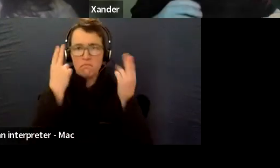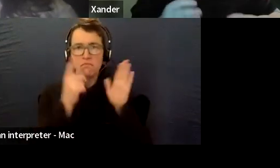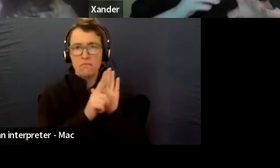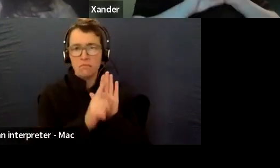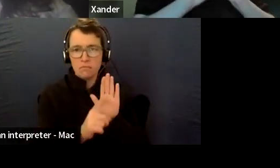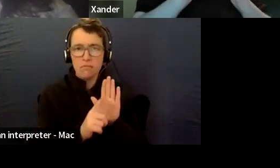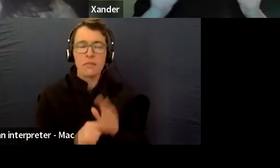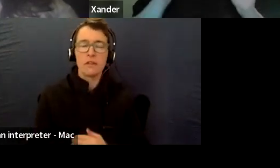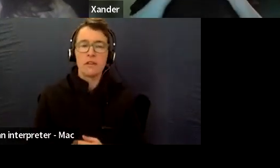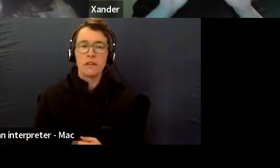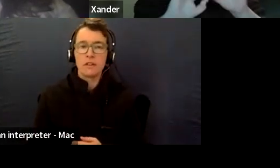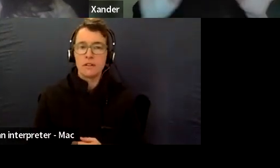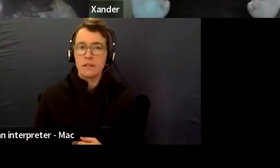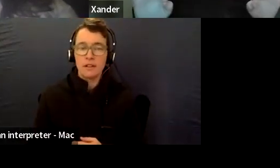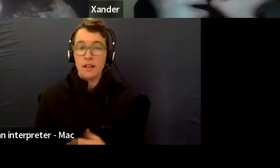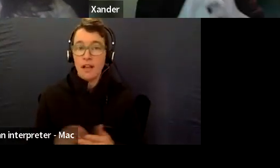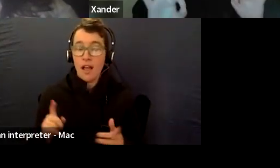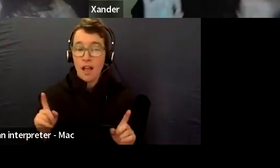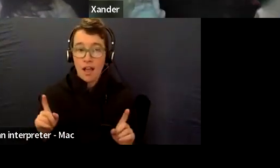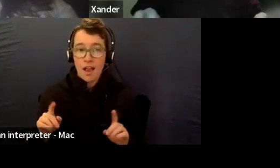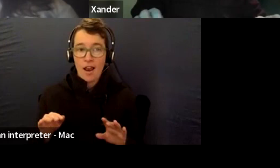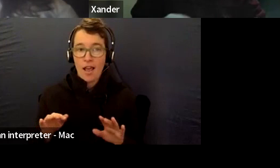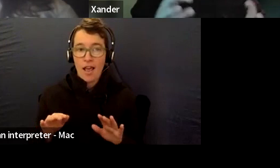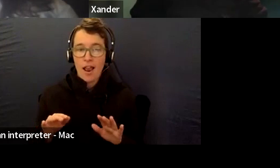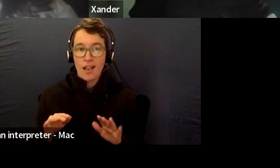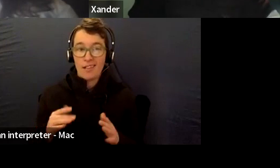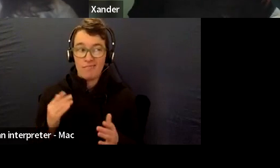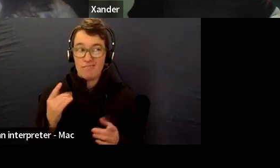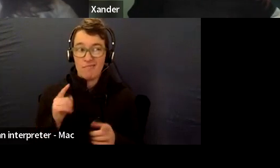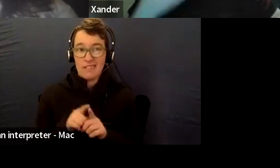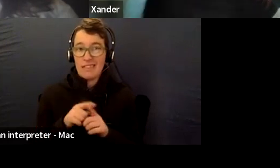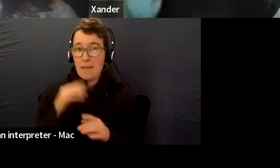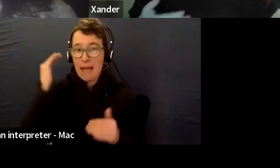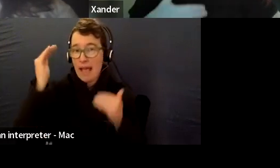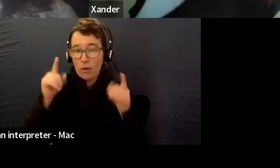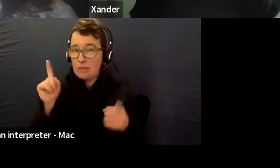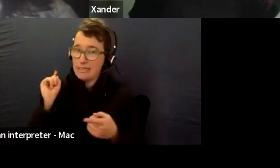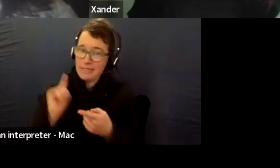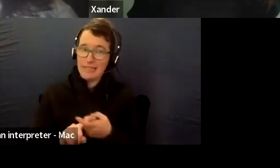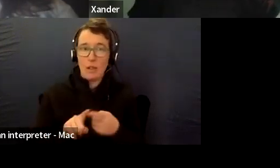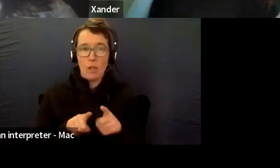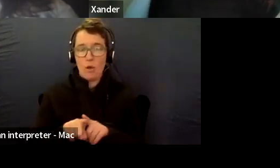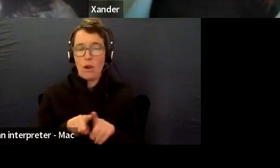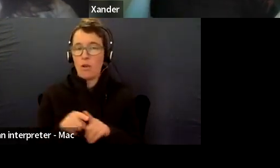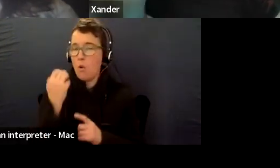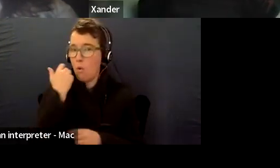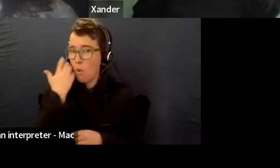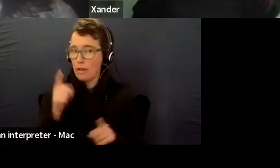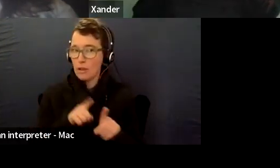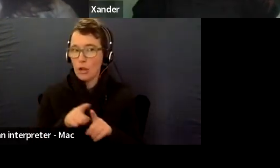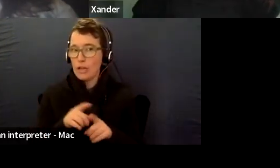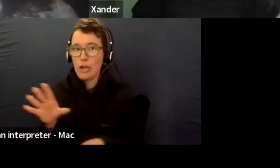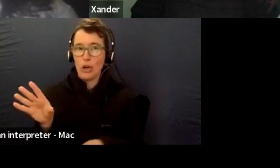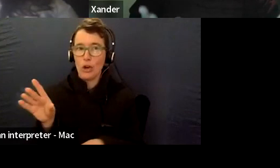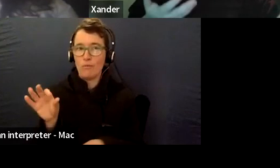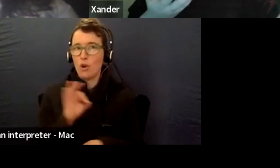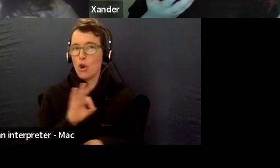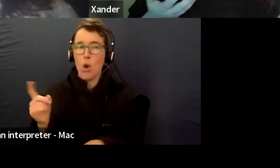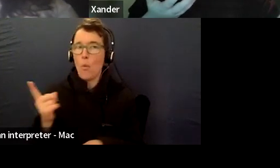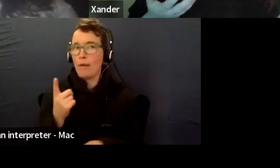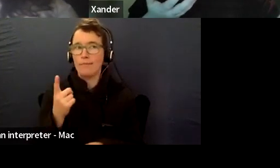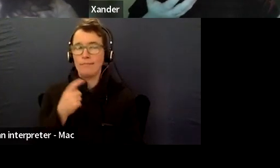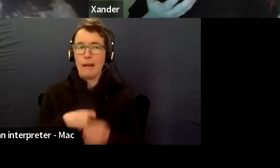Like, literally any human regardless of their age is still running. They don't know everything in the world and not a dictionary.